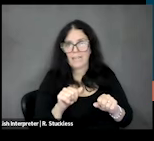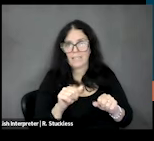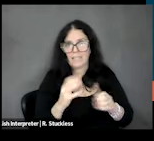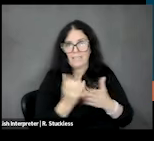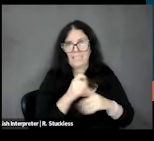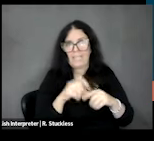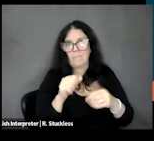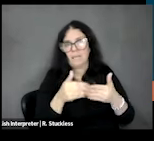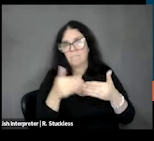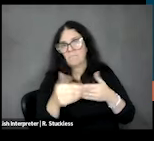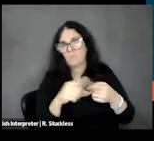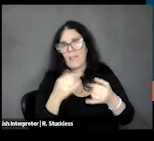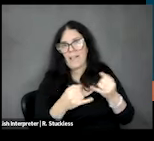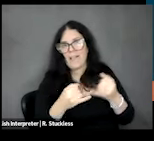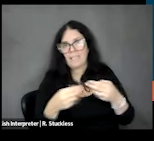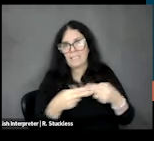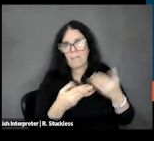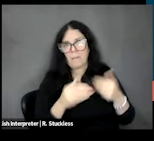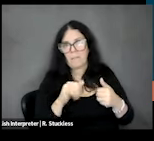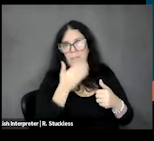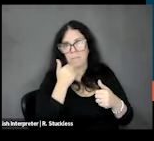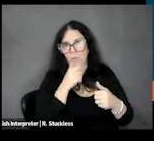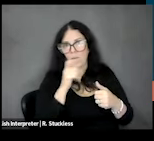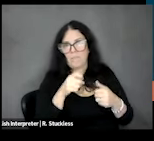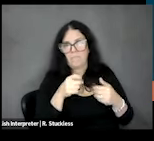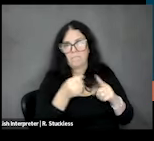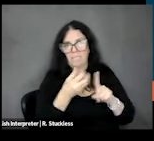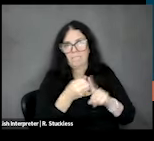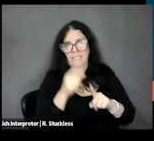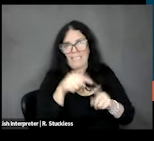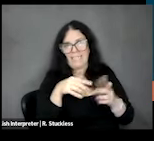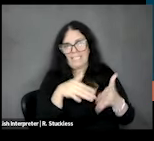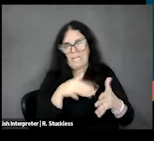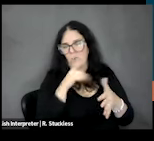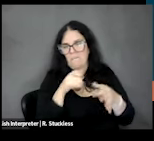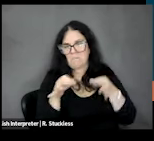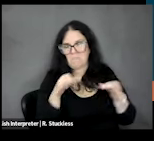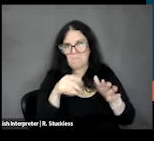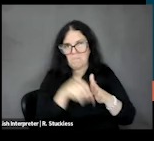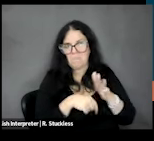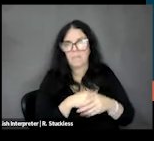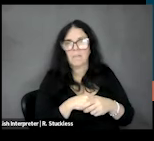to the last slide that might be the best, and we don't need to go into detail of the study, but